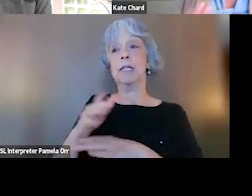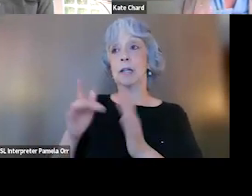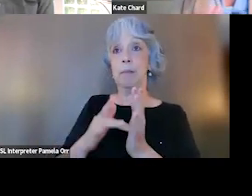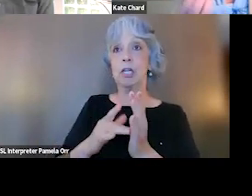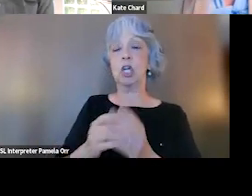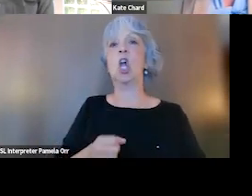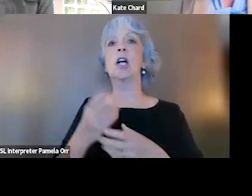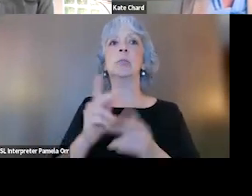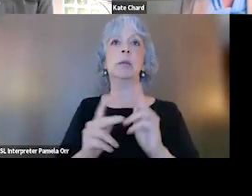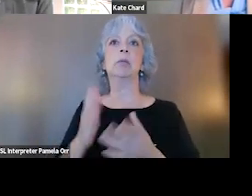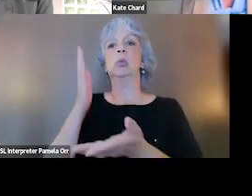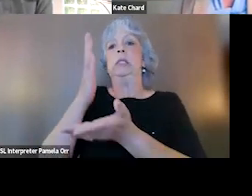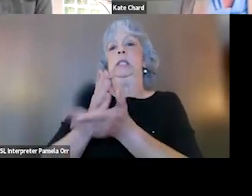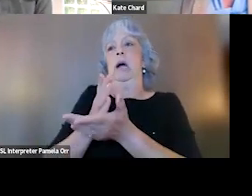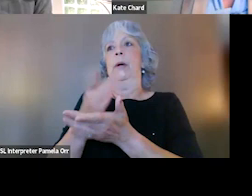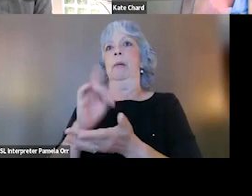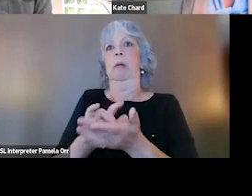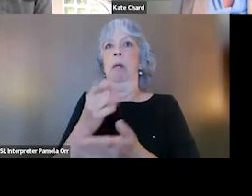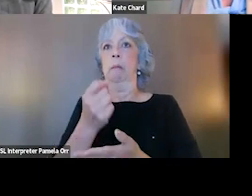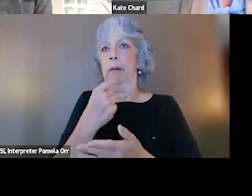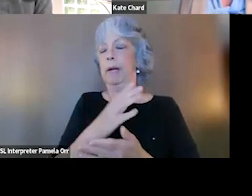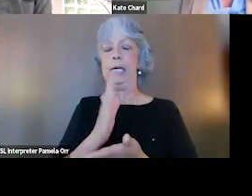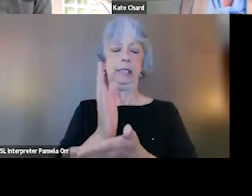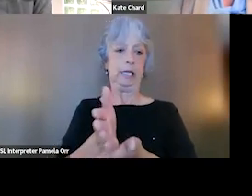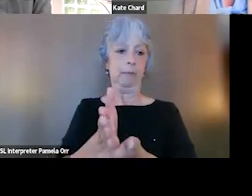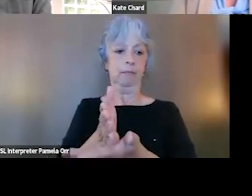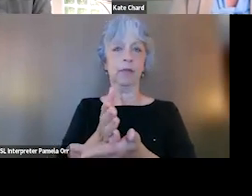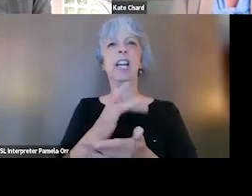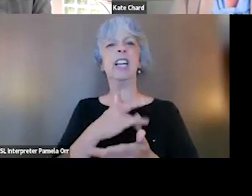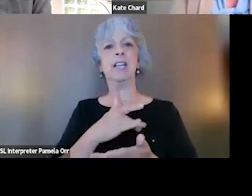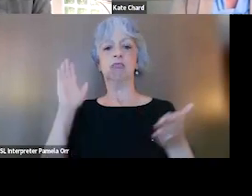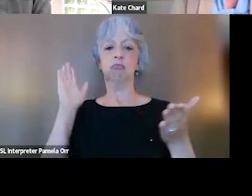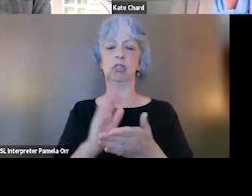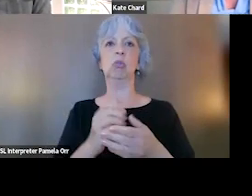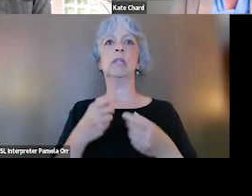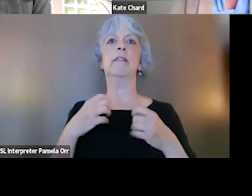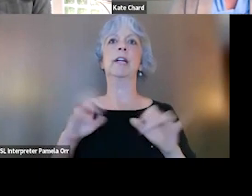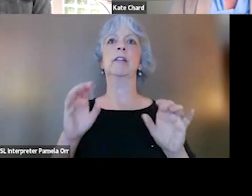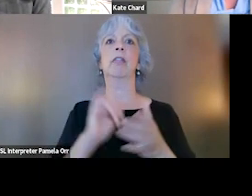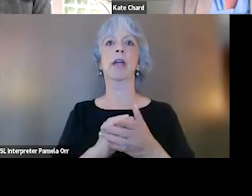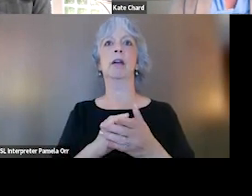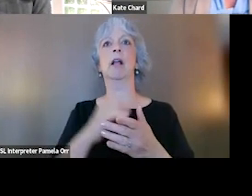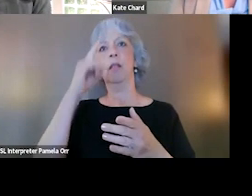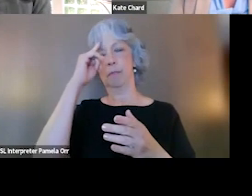people to stop taking the medications and the medications tend to be less effective than the psychotherapies. So let's look at that.